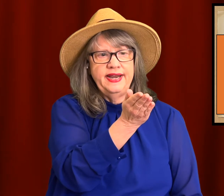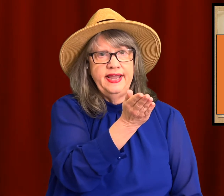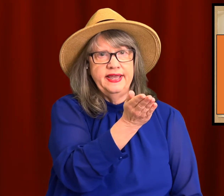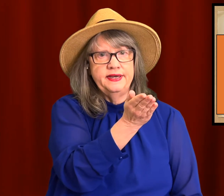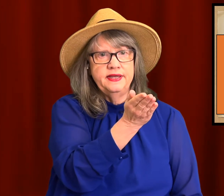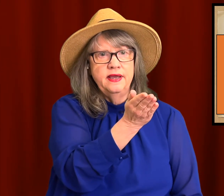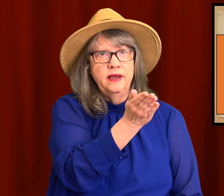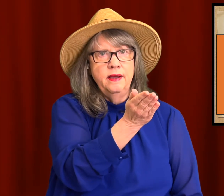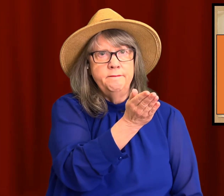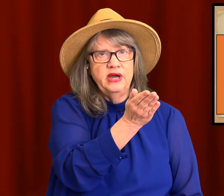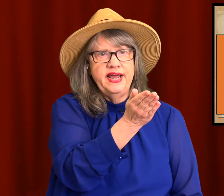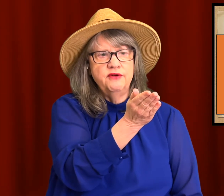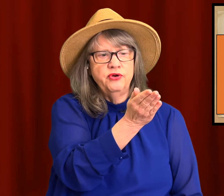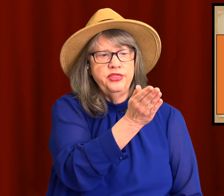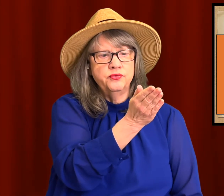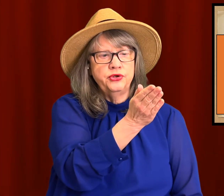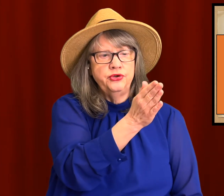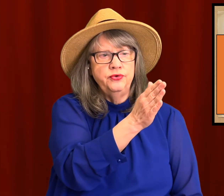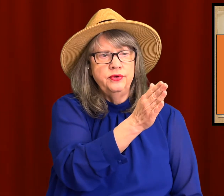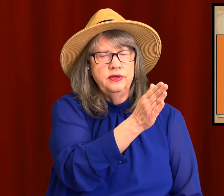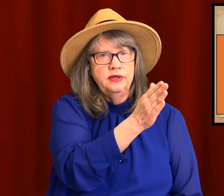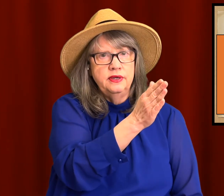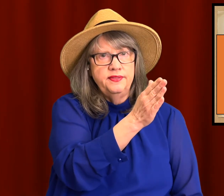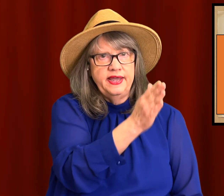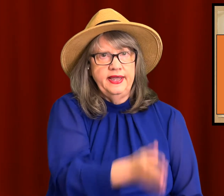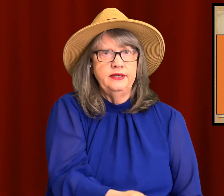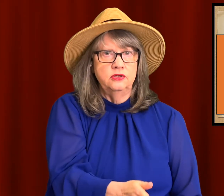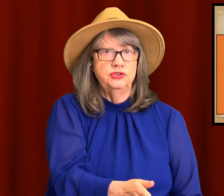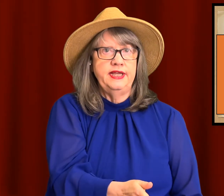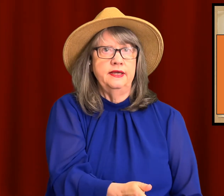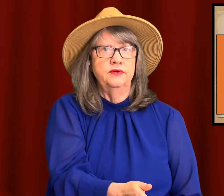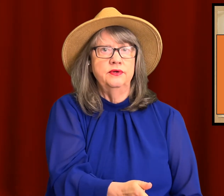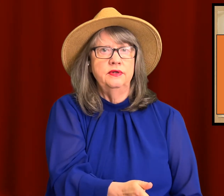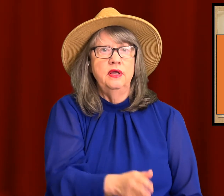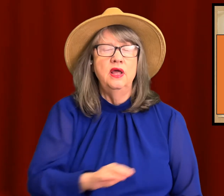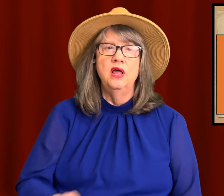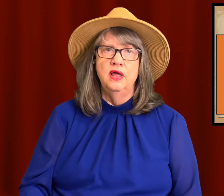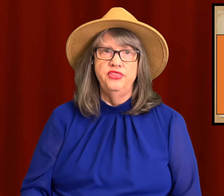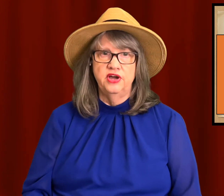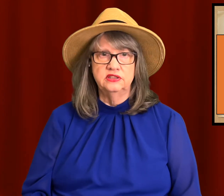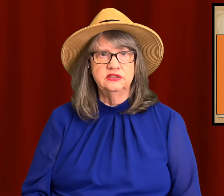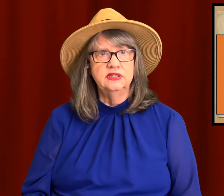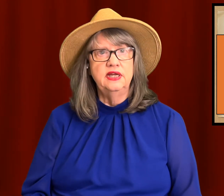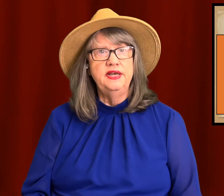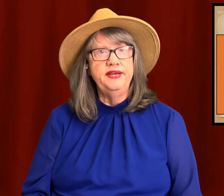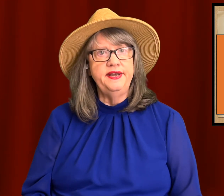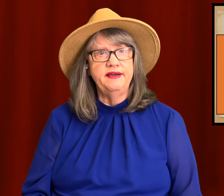hand, but halfway through the hand goes down, thus NEVER